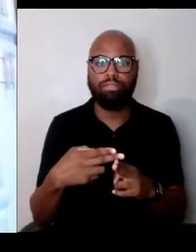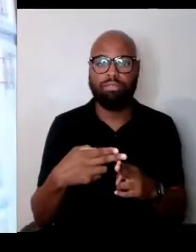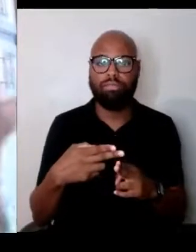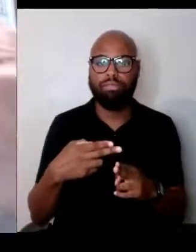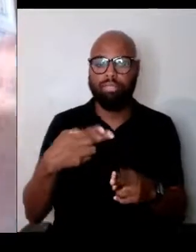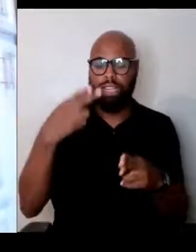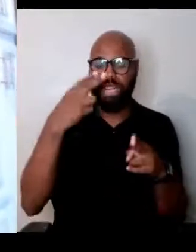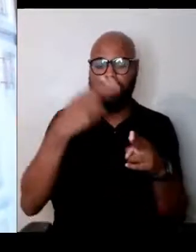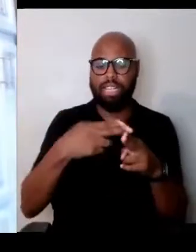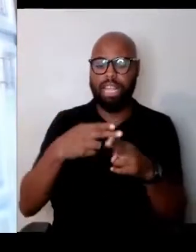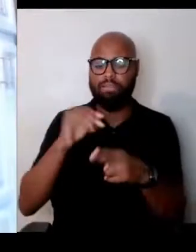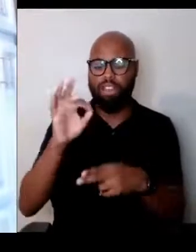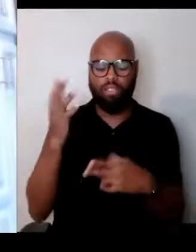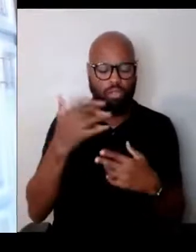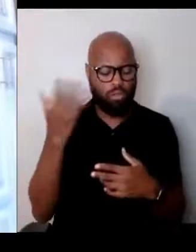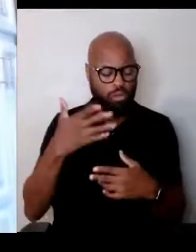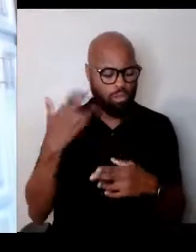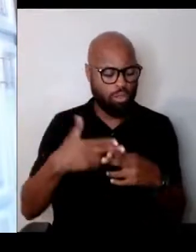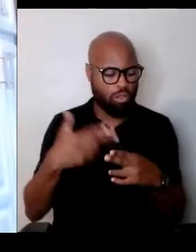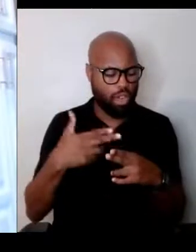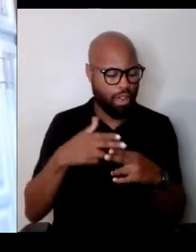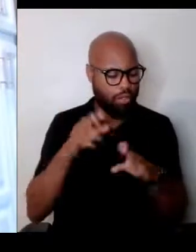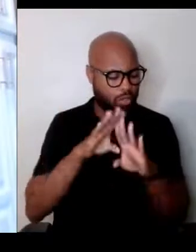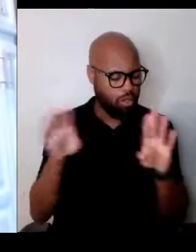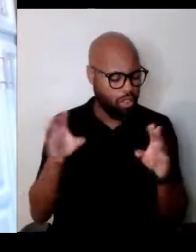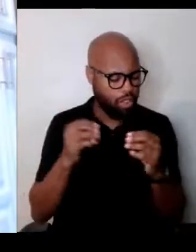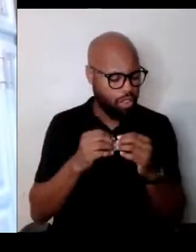The Names Wall, the Names Monuments